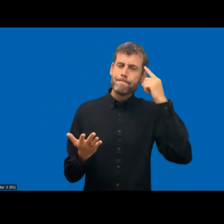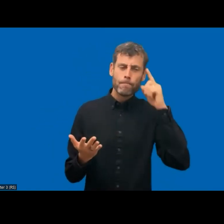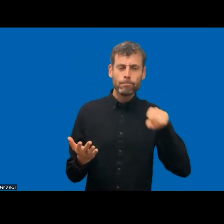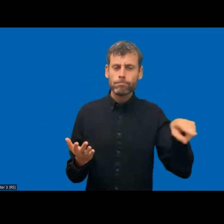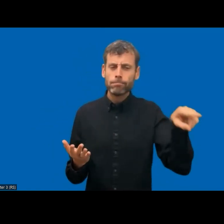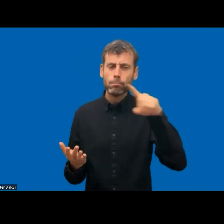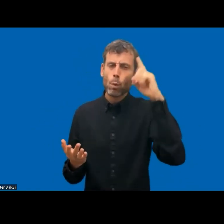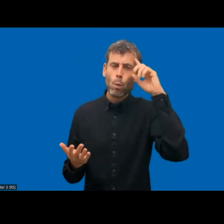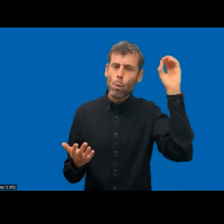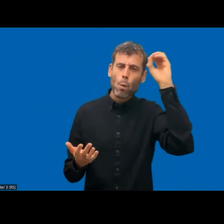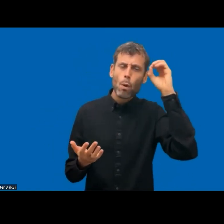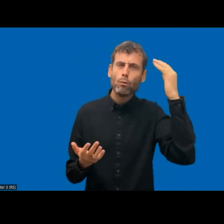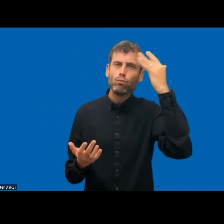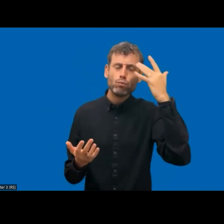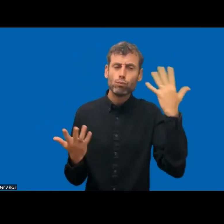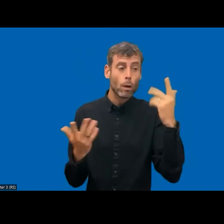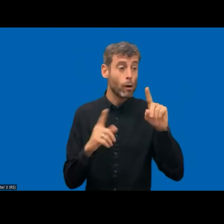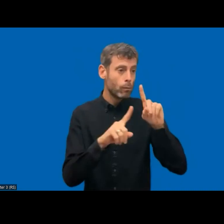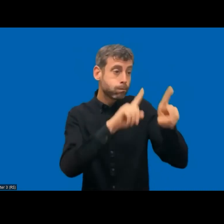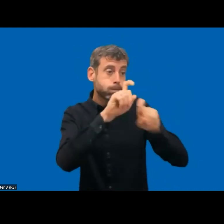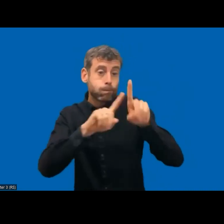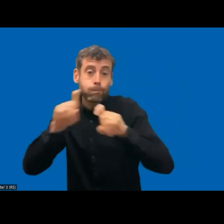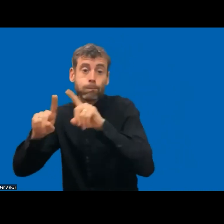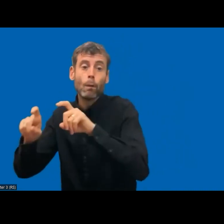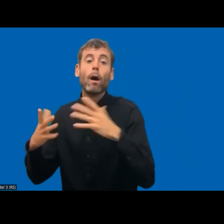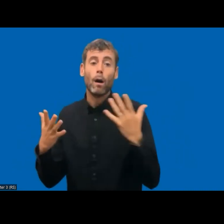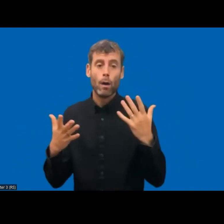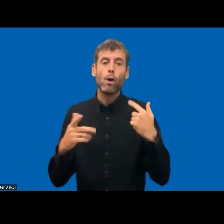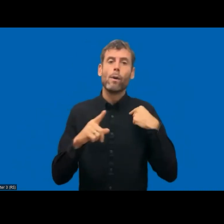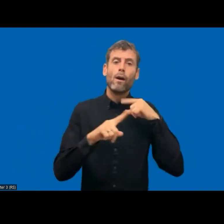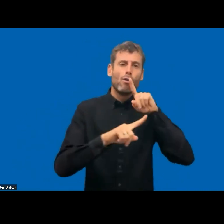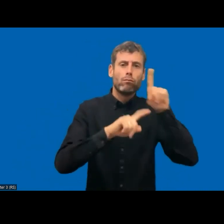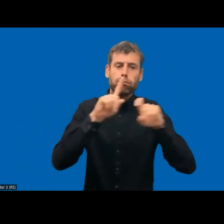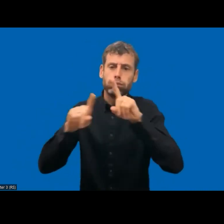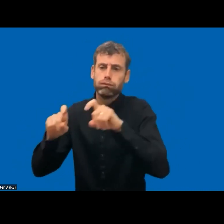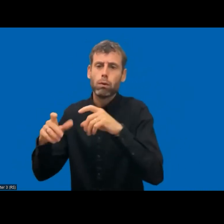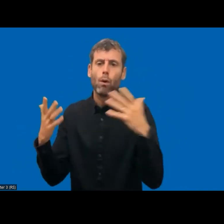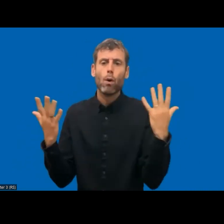private and public sector bodies, but the overall results were a compliance about 60%.